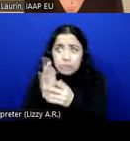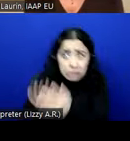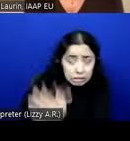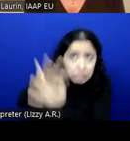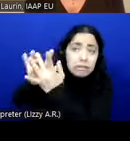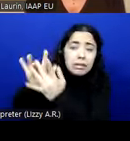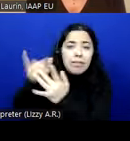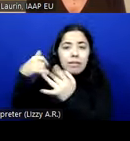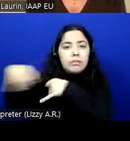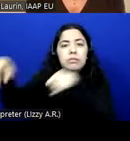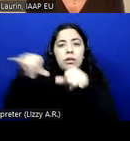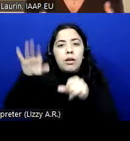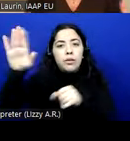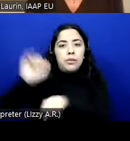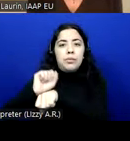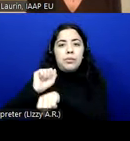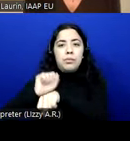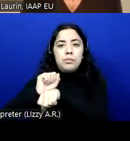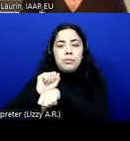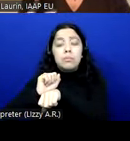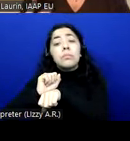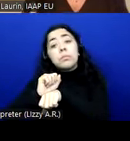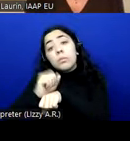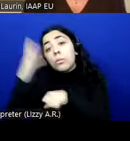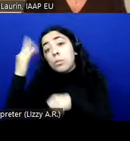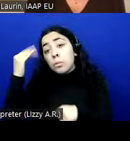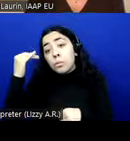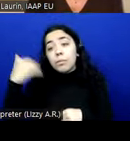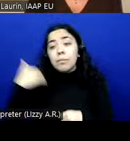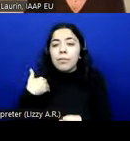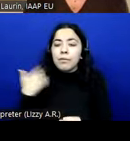work sometimes because, but that is because there are these three big organizations working